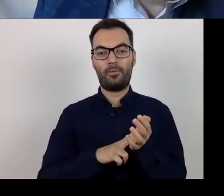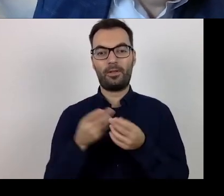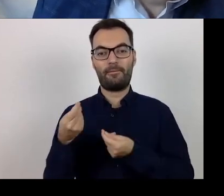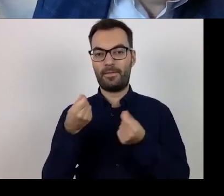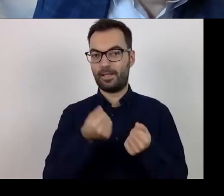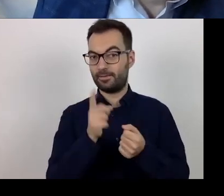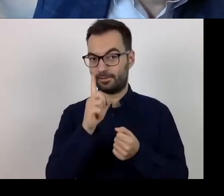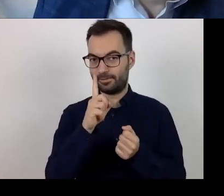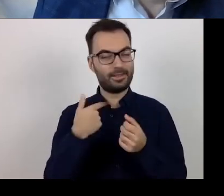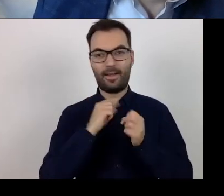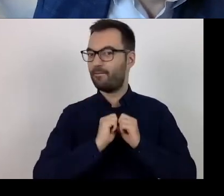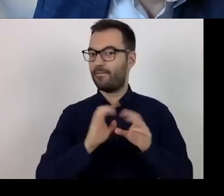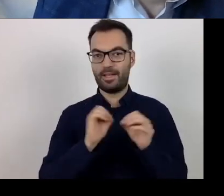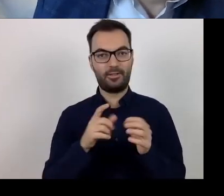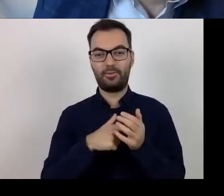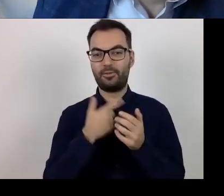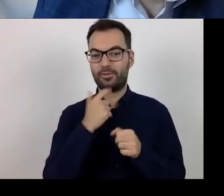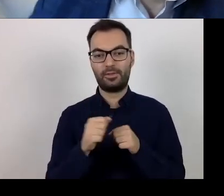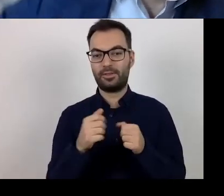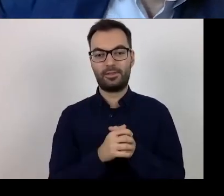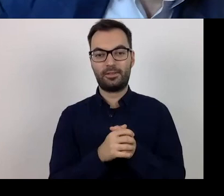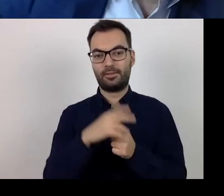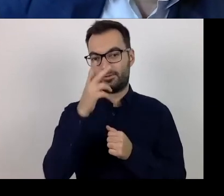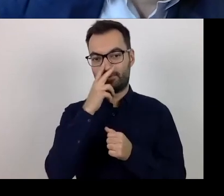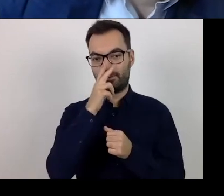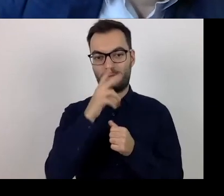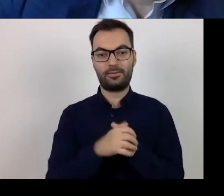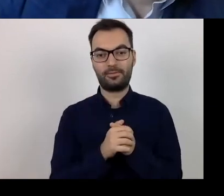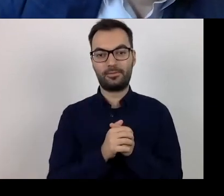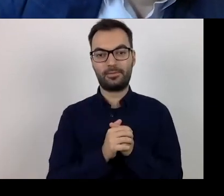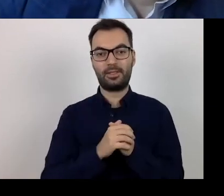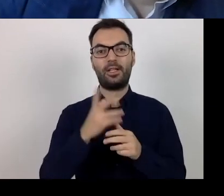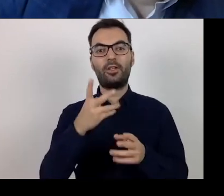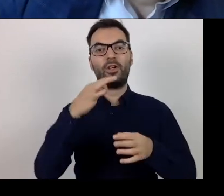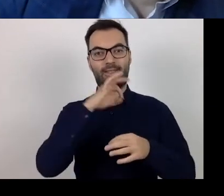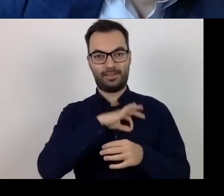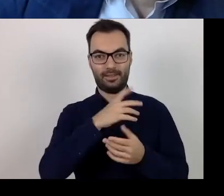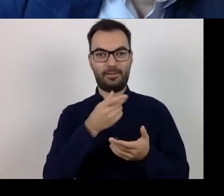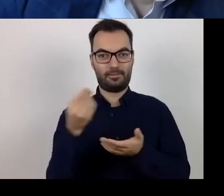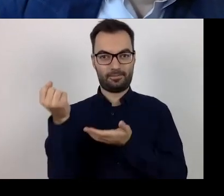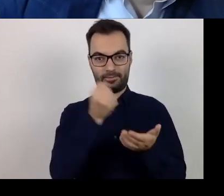I did not explain this issue because the beneficiary is implementing the project,